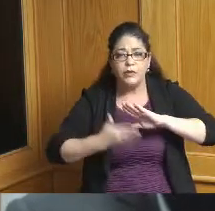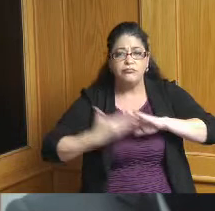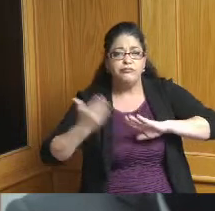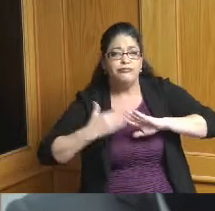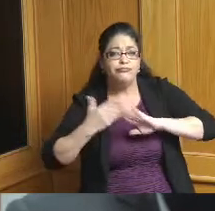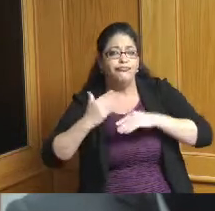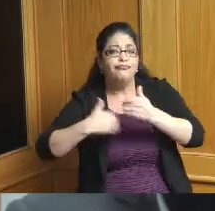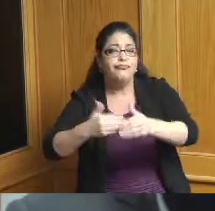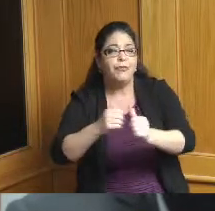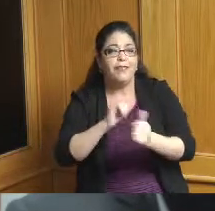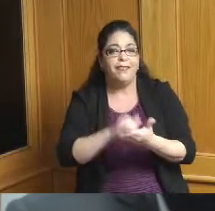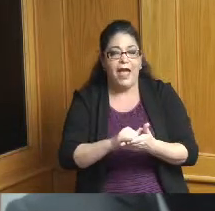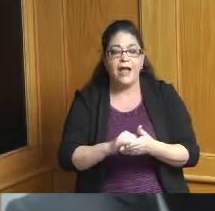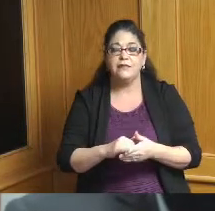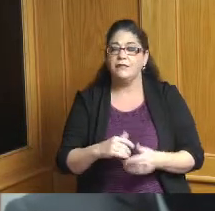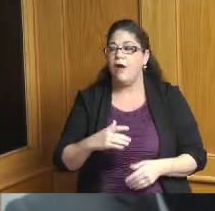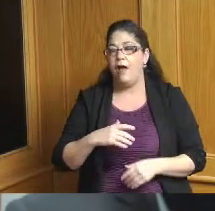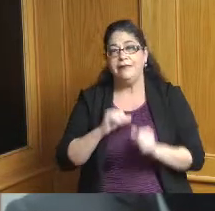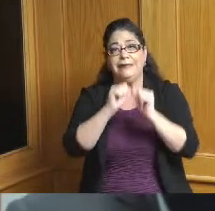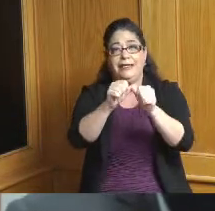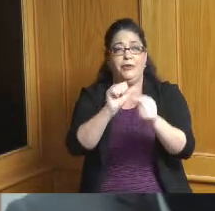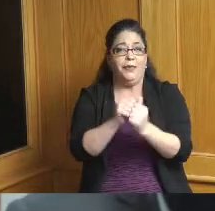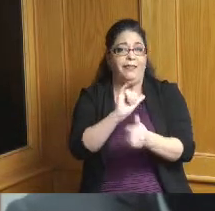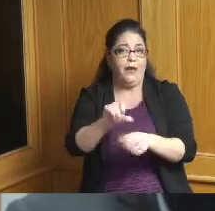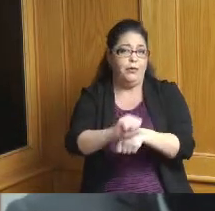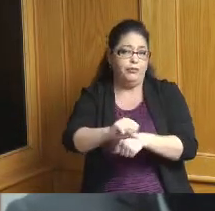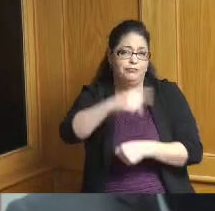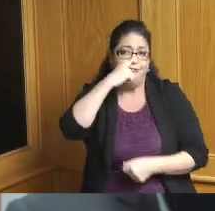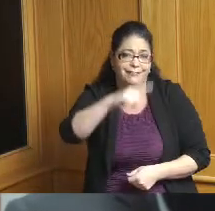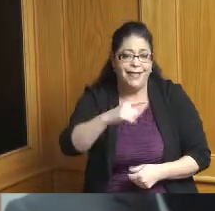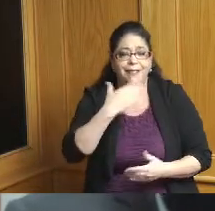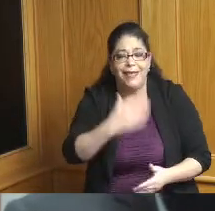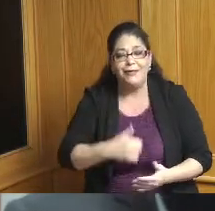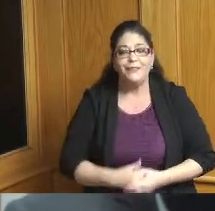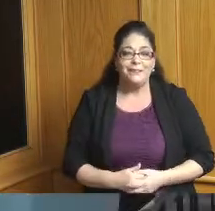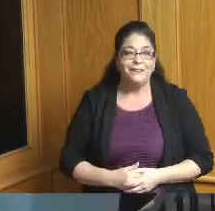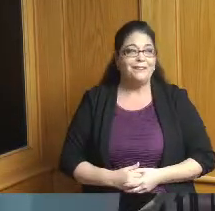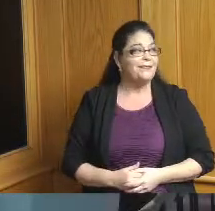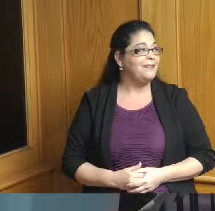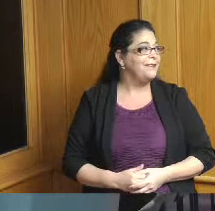approved by the Board to continuing that service thank you so much would you anyone like to make